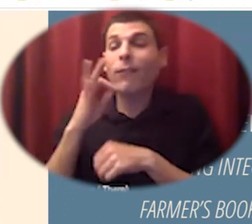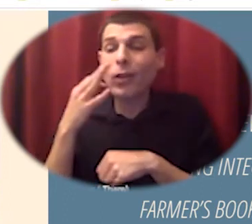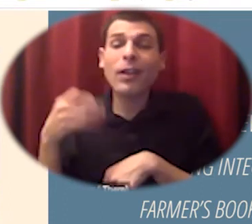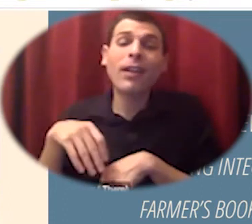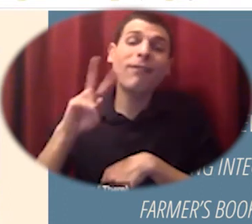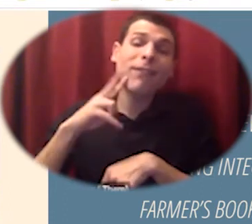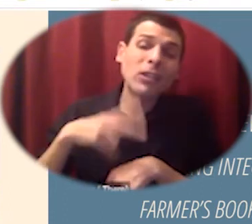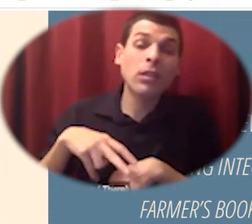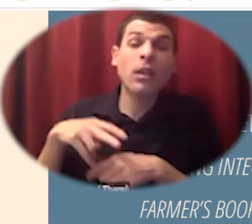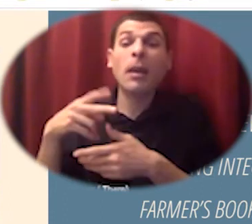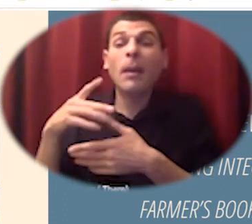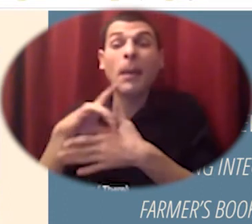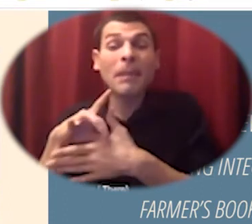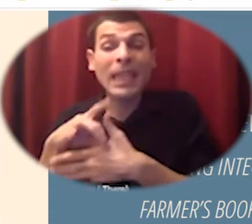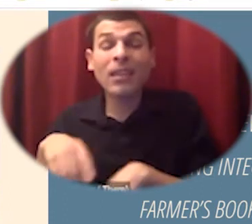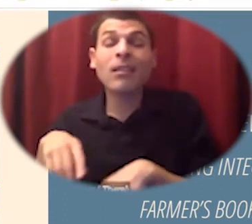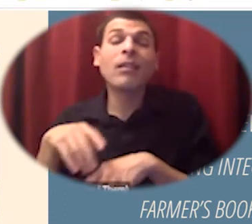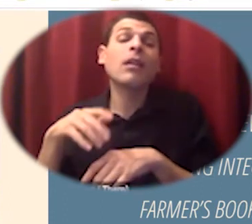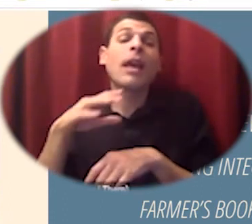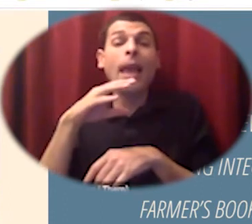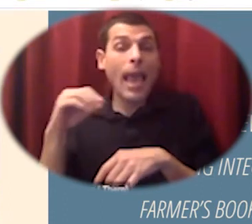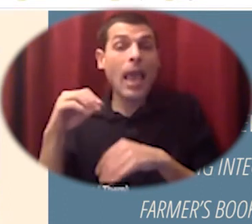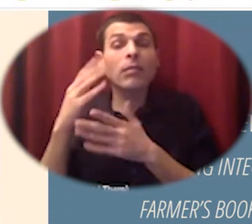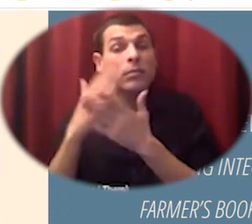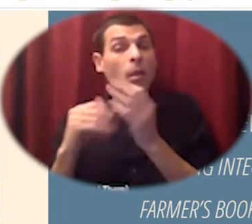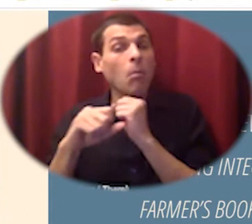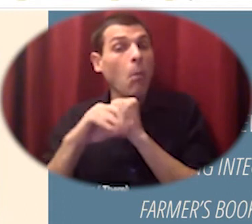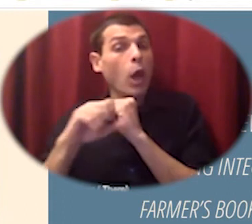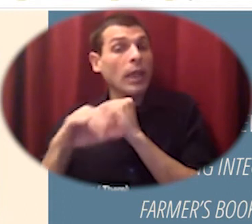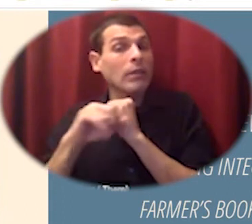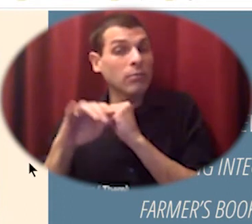marketing cooperatives that are in action in europe right now